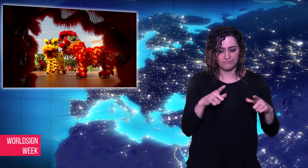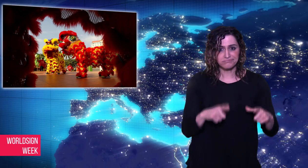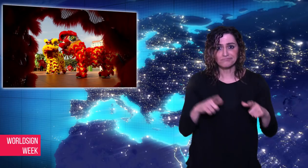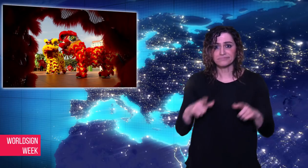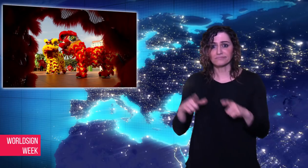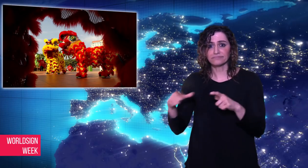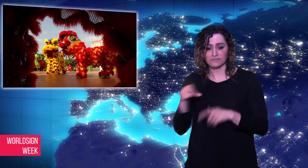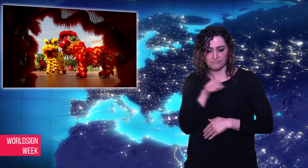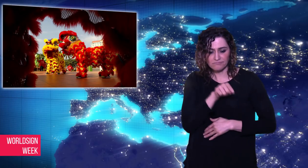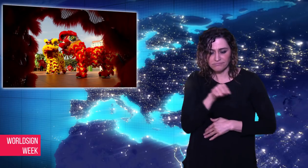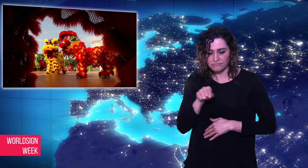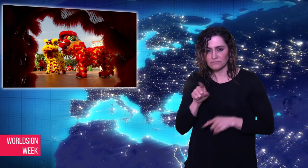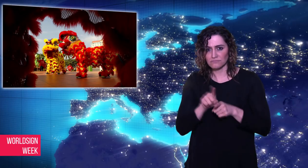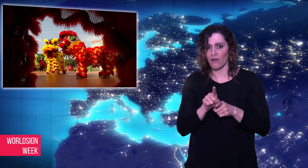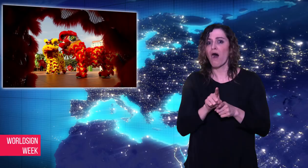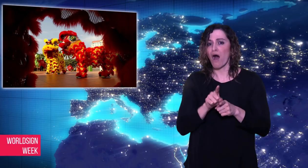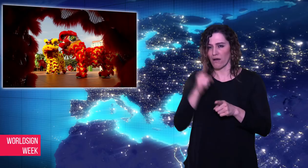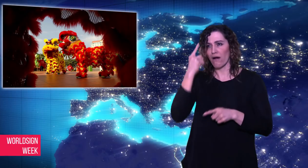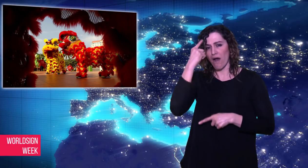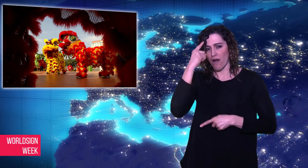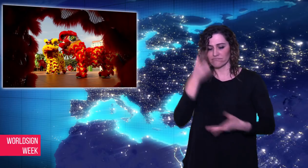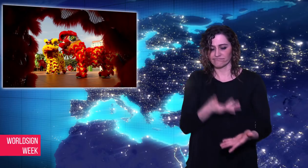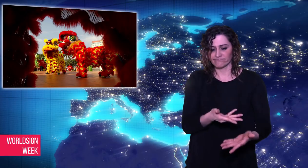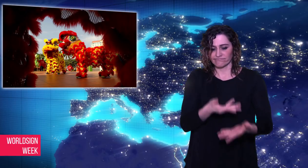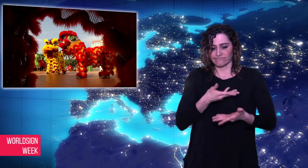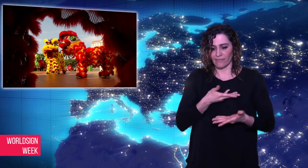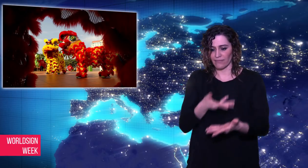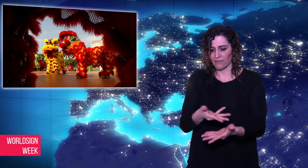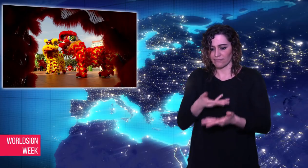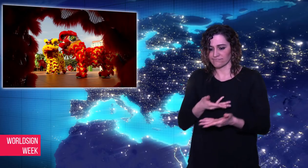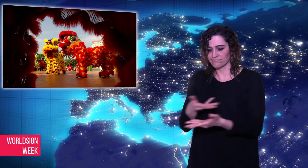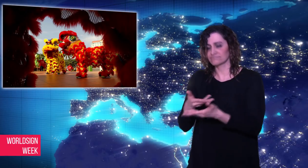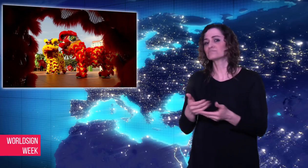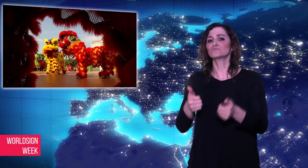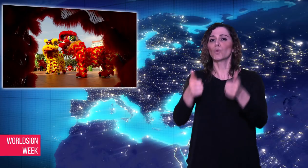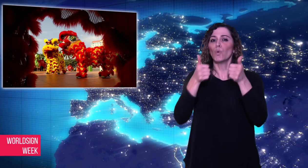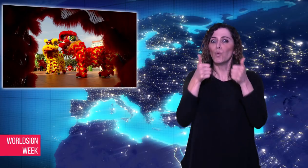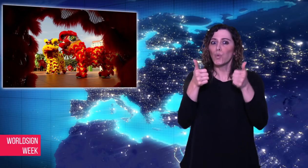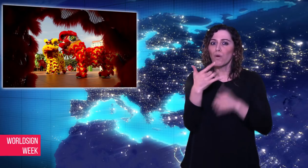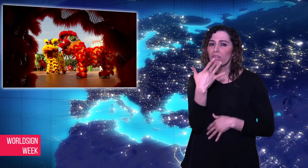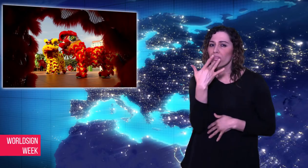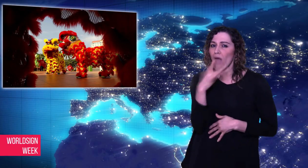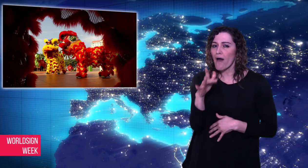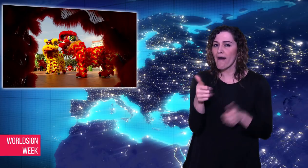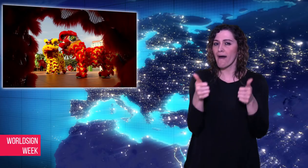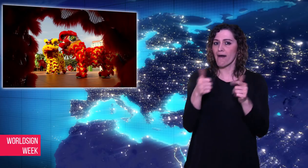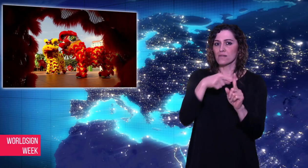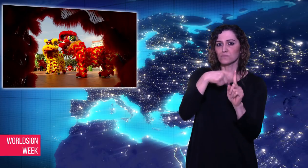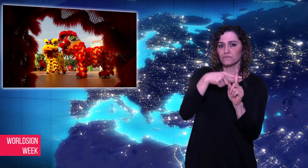dishes that bring luck and prosperity.